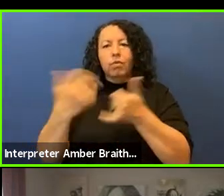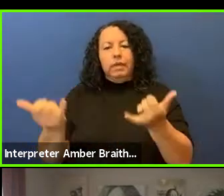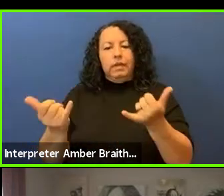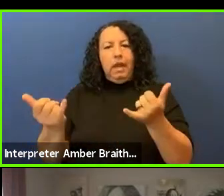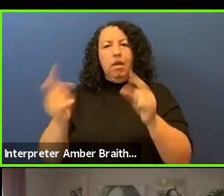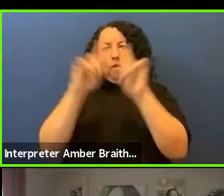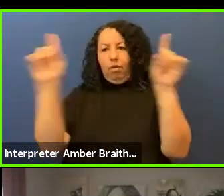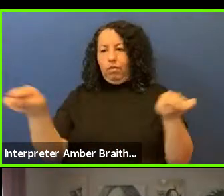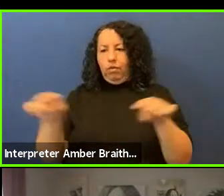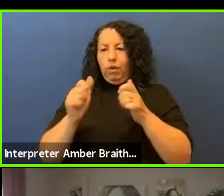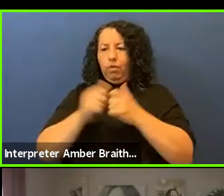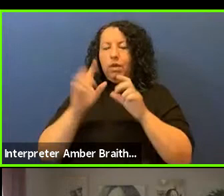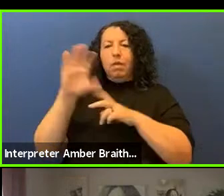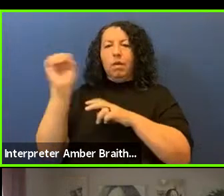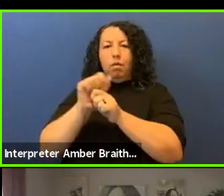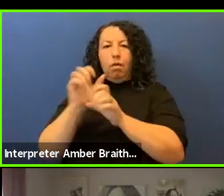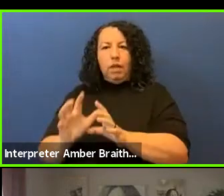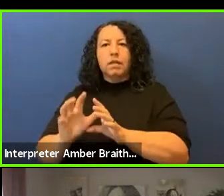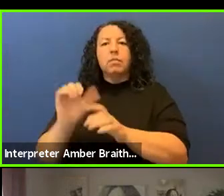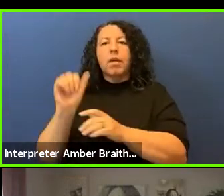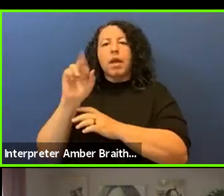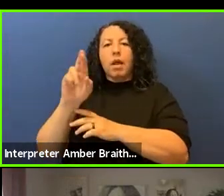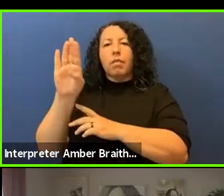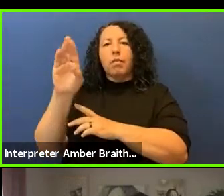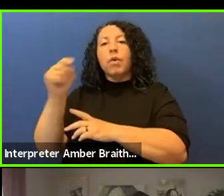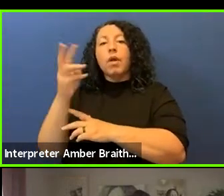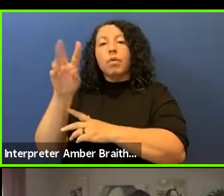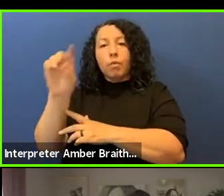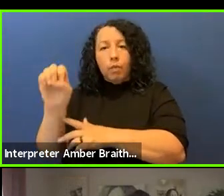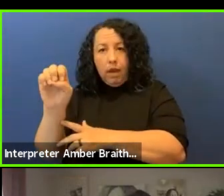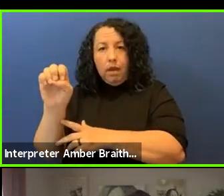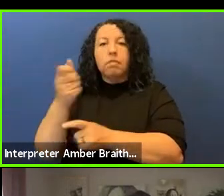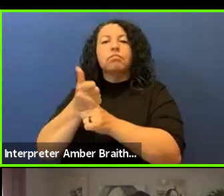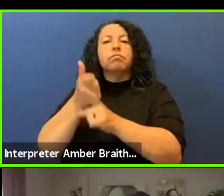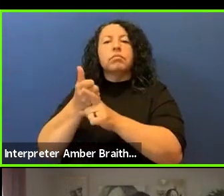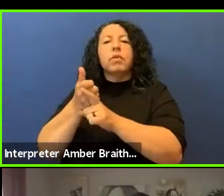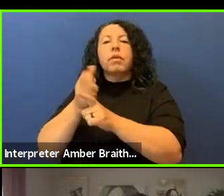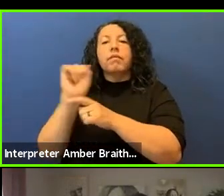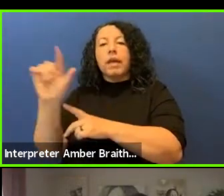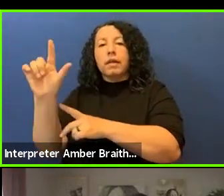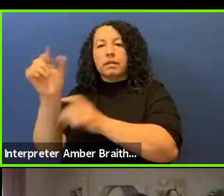by Amber Braithwaite. Amber is an American Sign Language interpreter